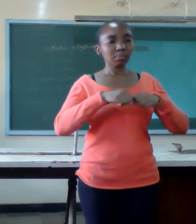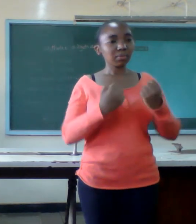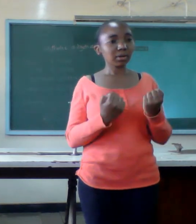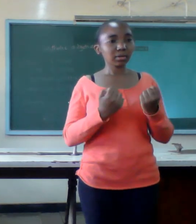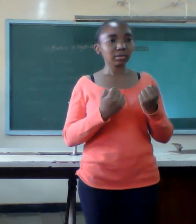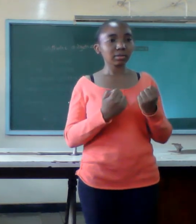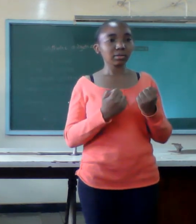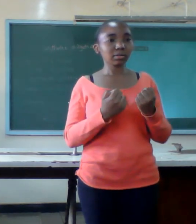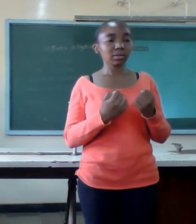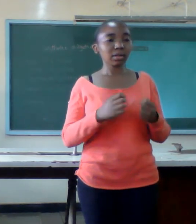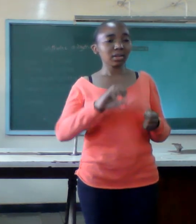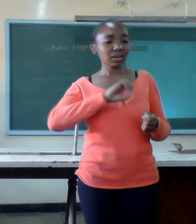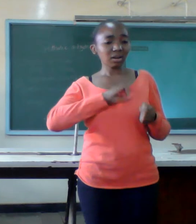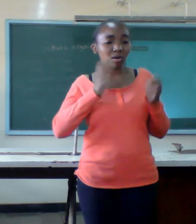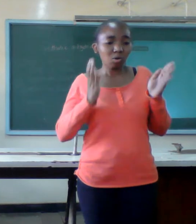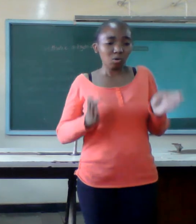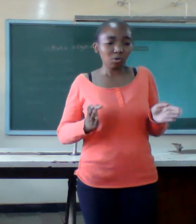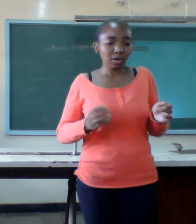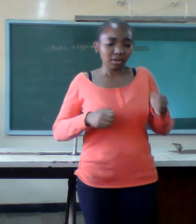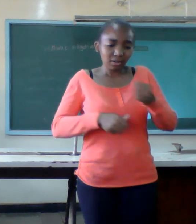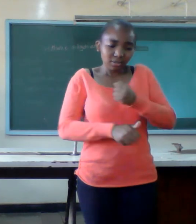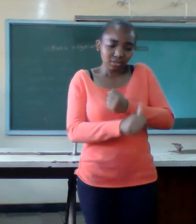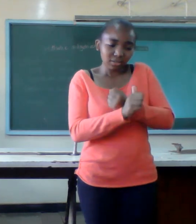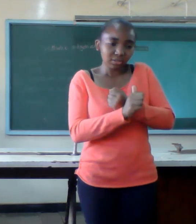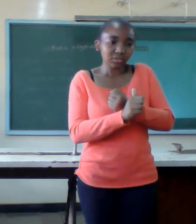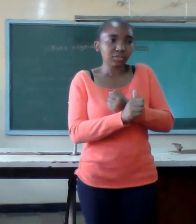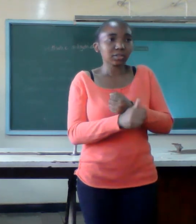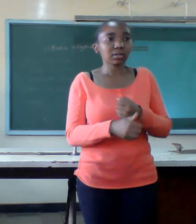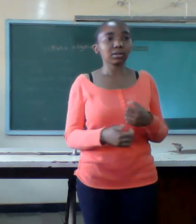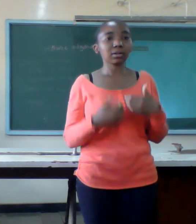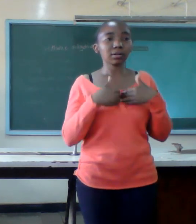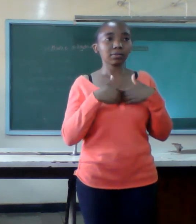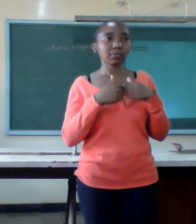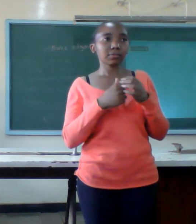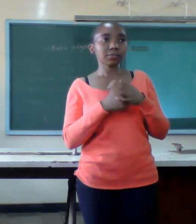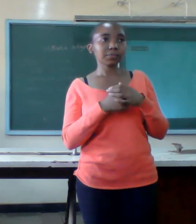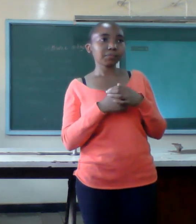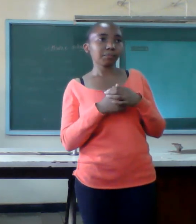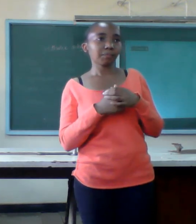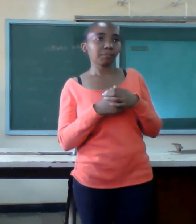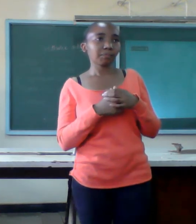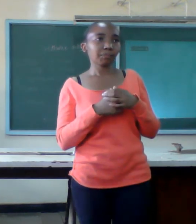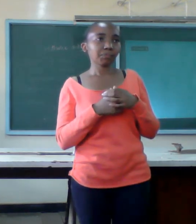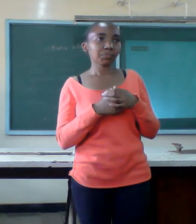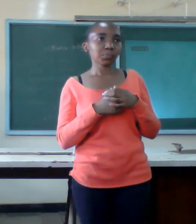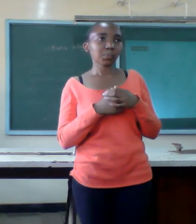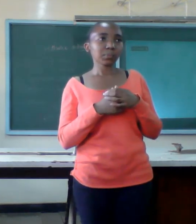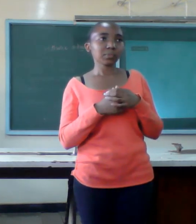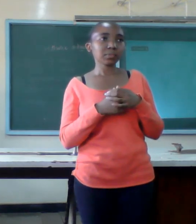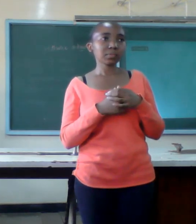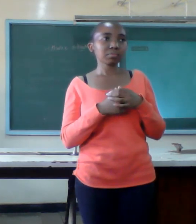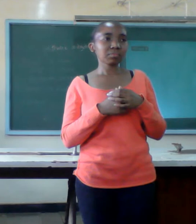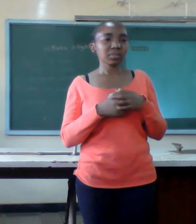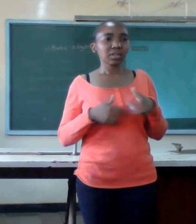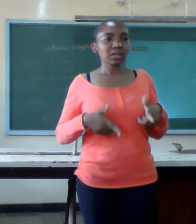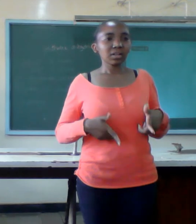or some unhealthy circumstances let us not be curious about our marriages